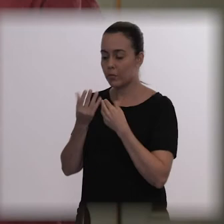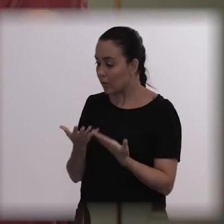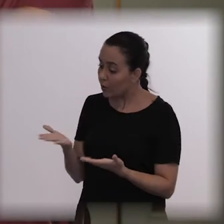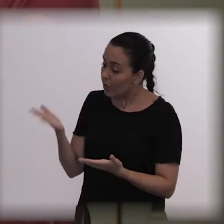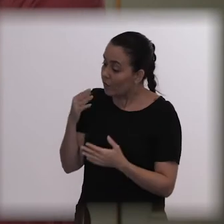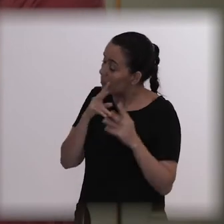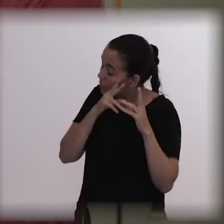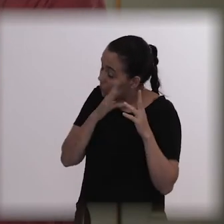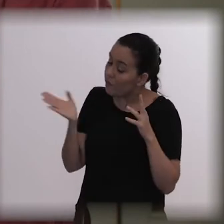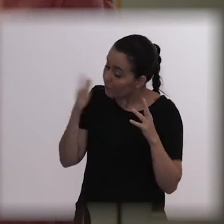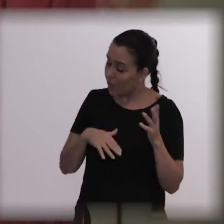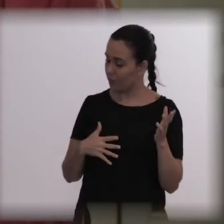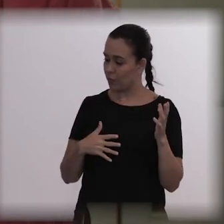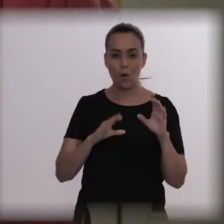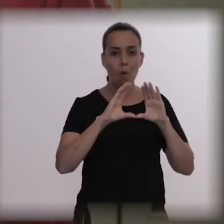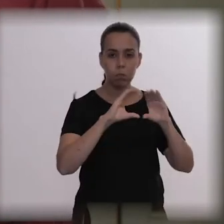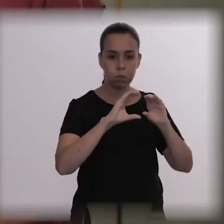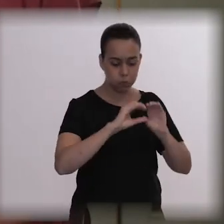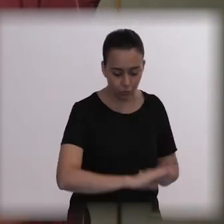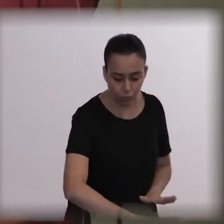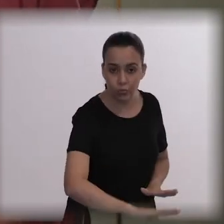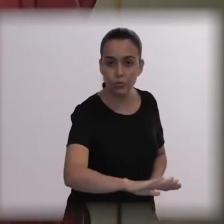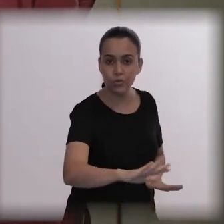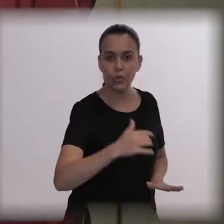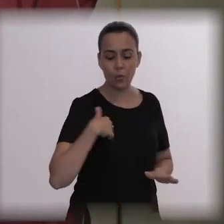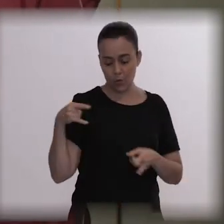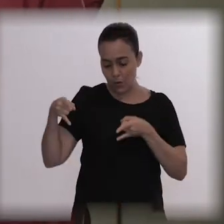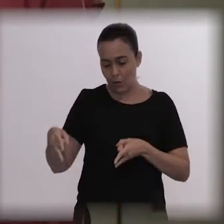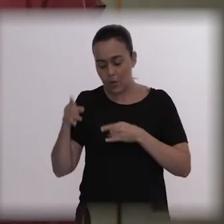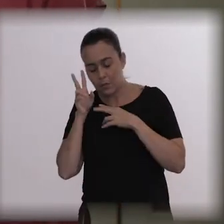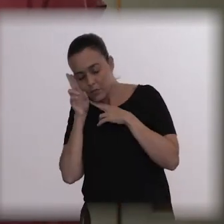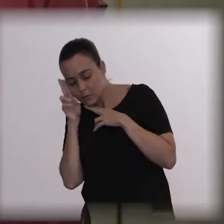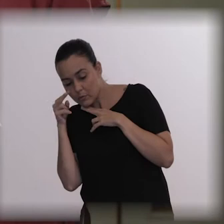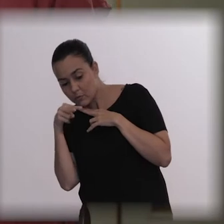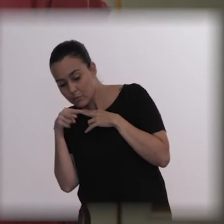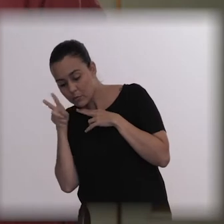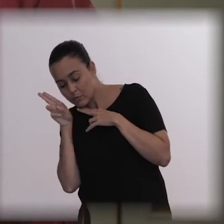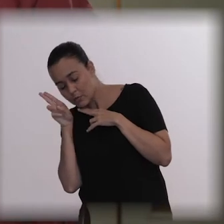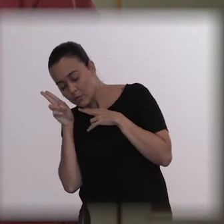Then we put a mattress on the floor, I stayed in bed and he couldn't lie down, he would lie down and get up,